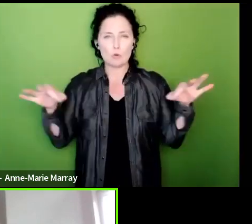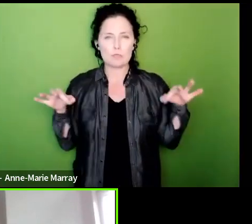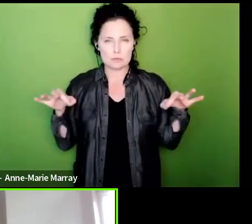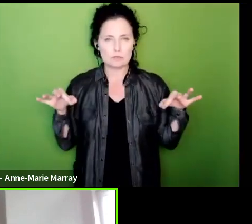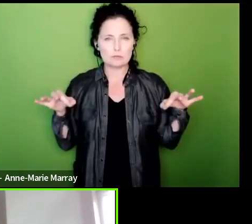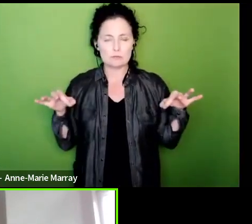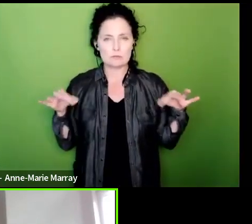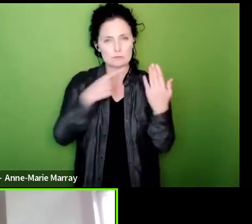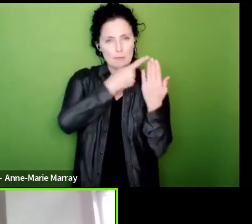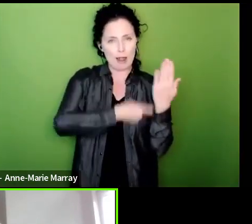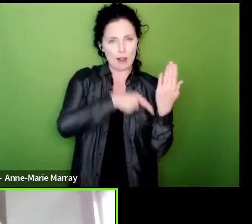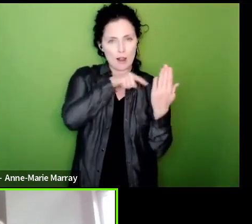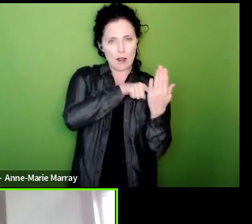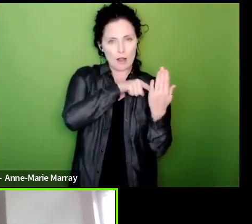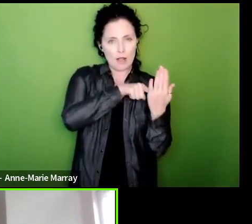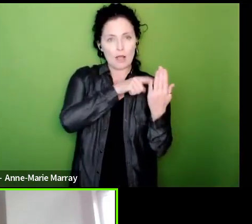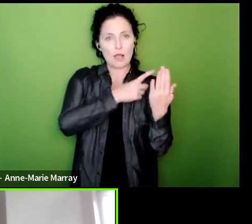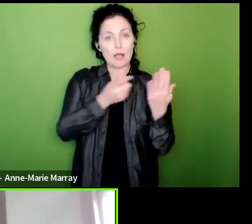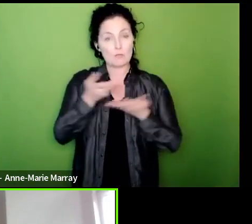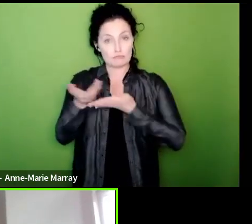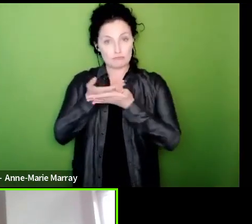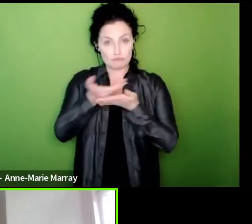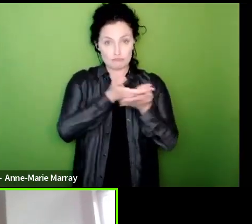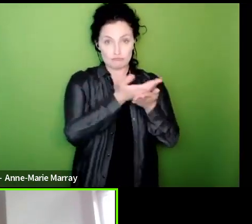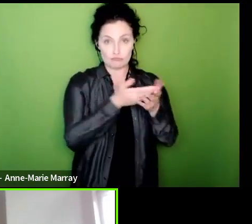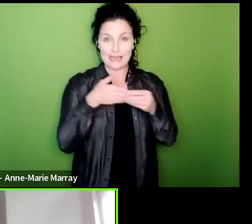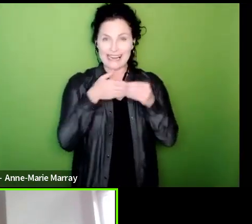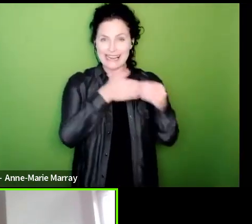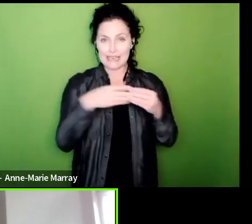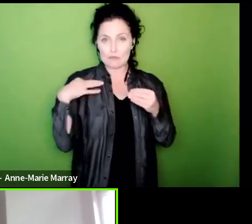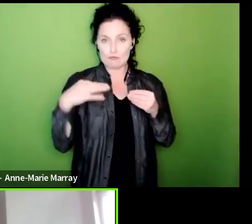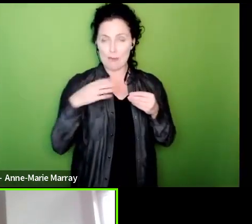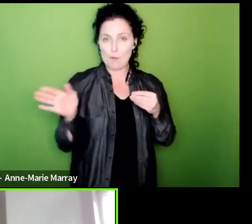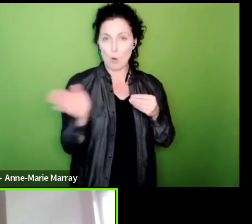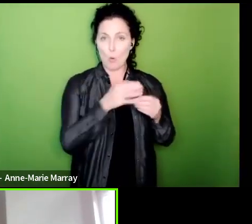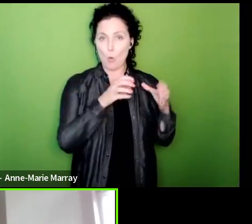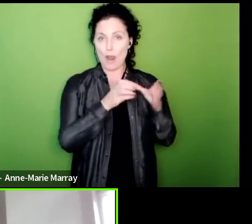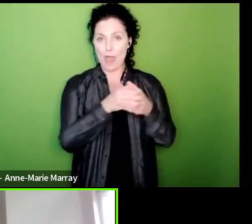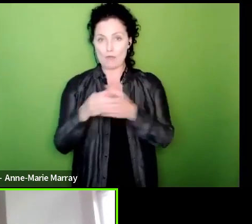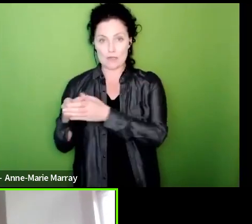is we will be consulting with the lead reps in all of these areas but the idea of the targeted action